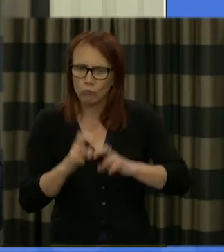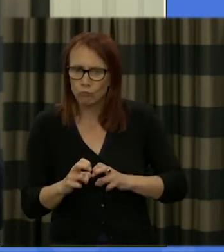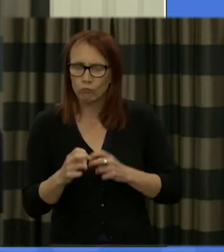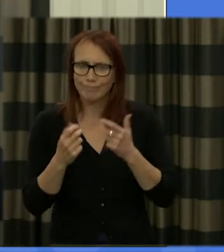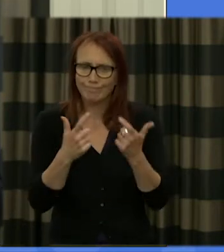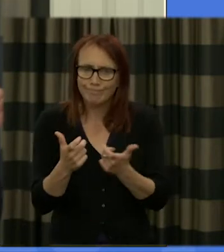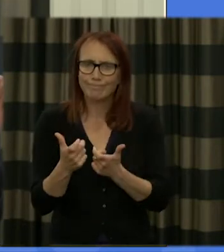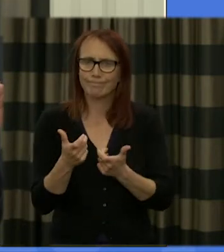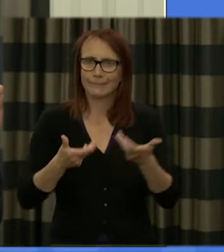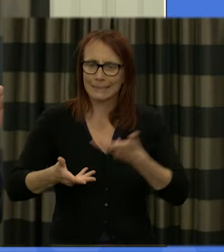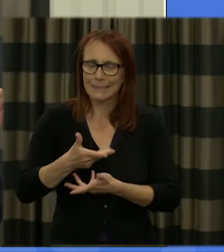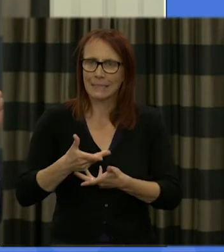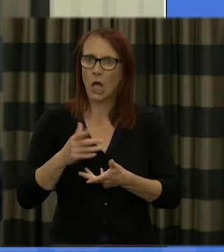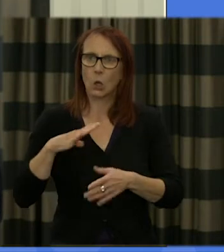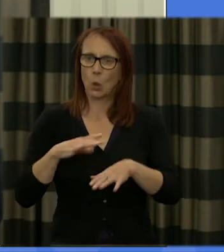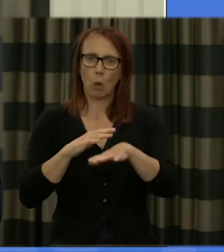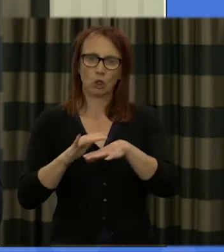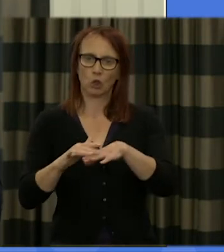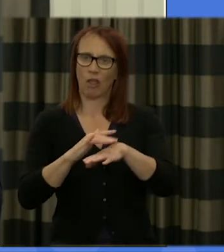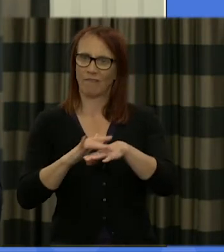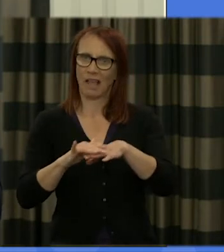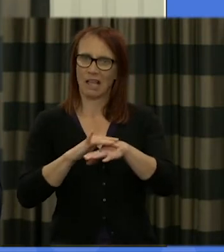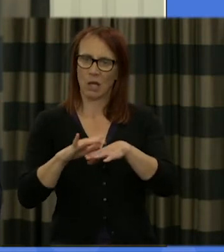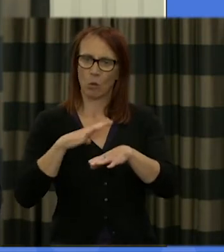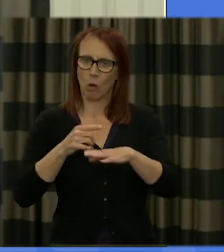other week under the surface and we find a little bit more about who they really